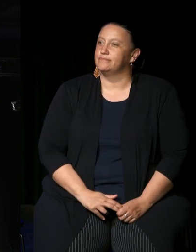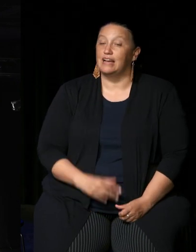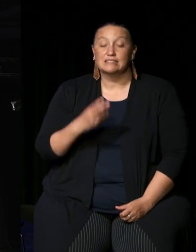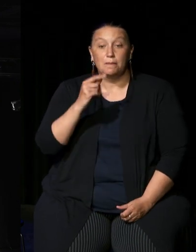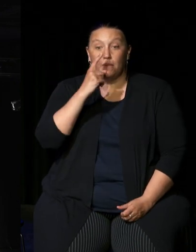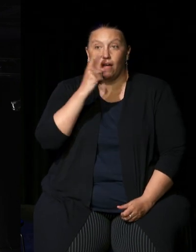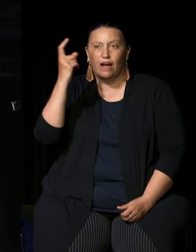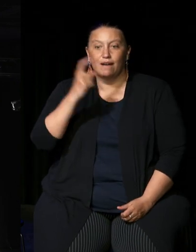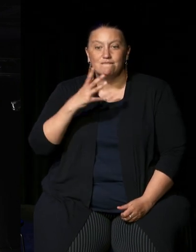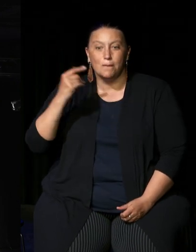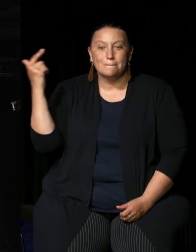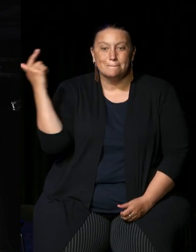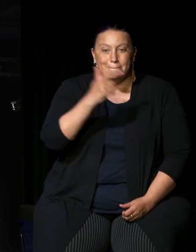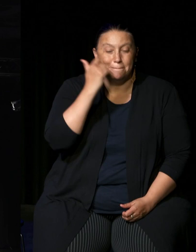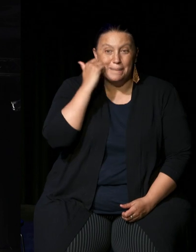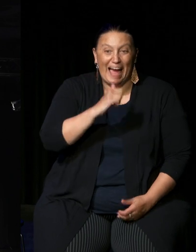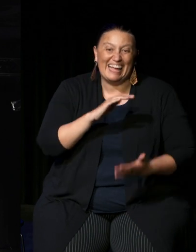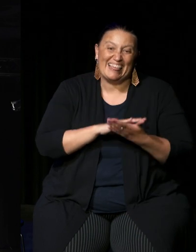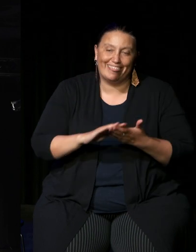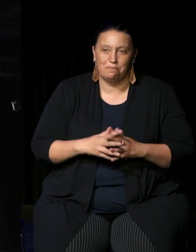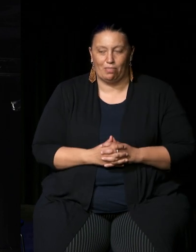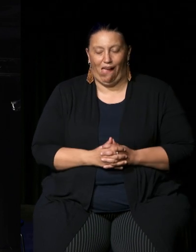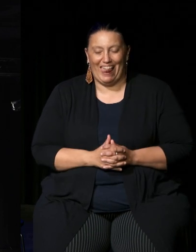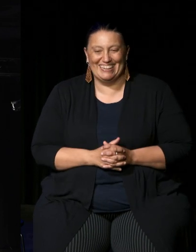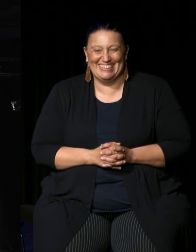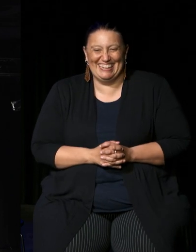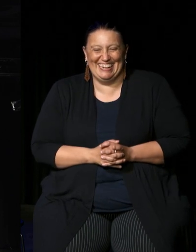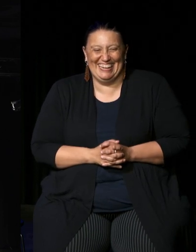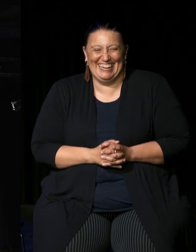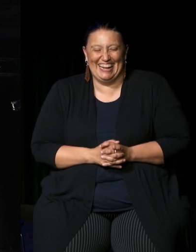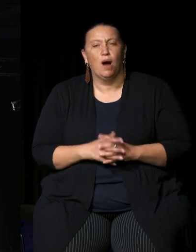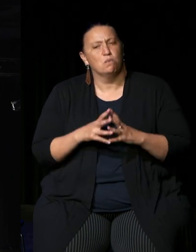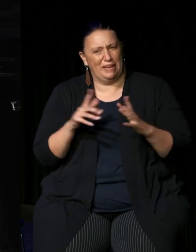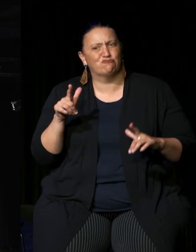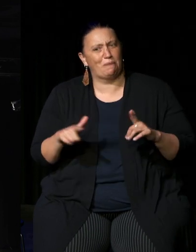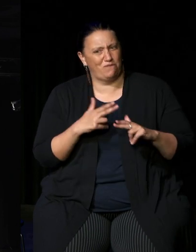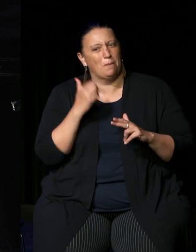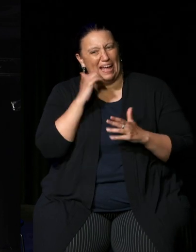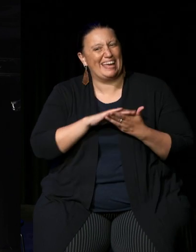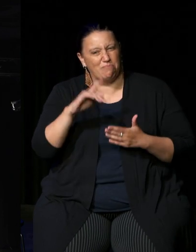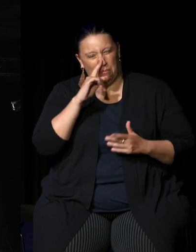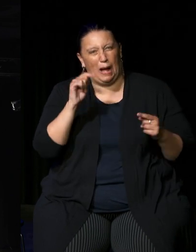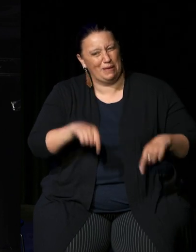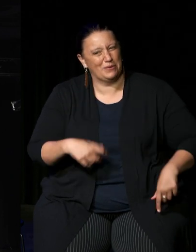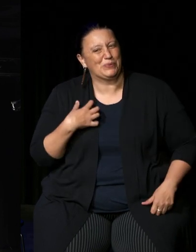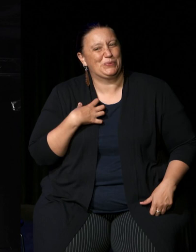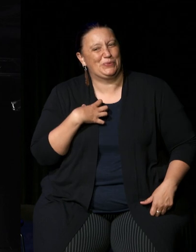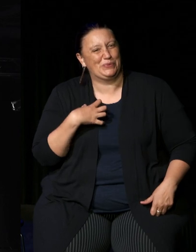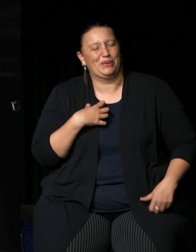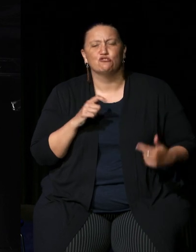from as far as Blackheath uh and which is also a big trip right to come down the mountains I'm